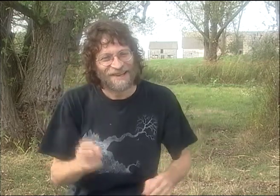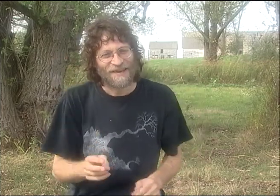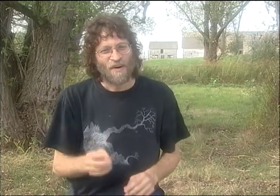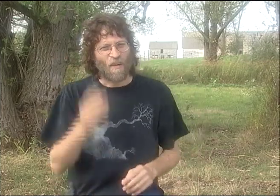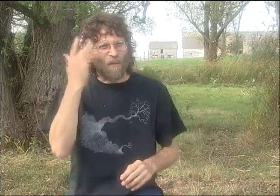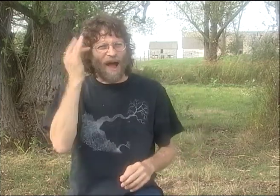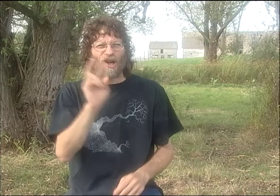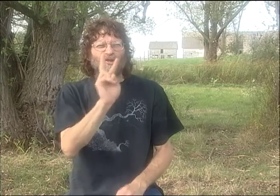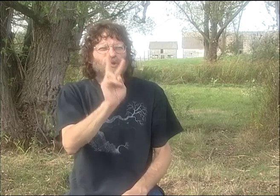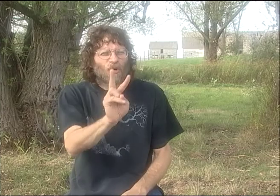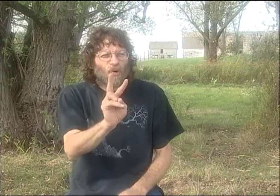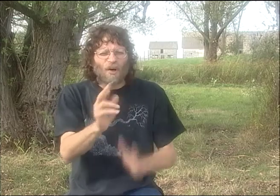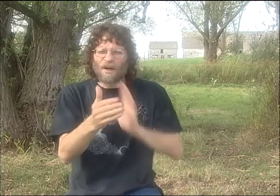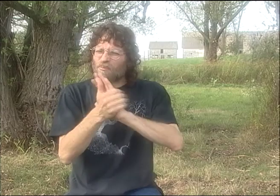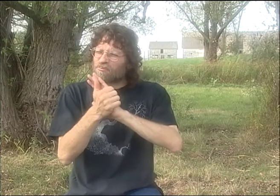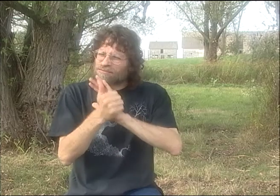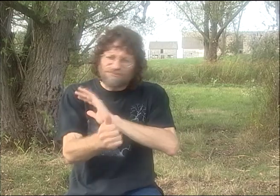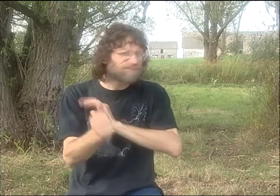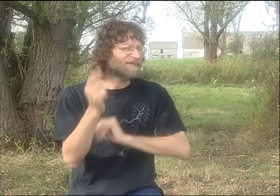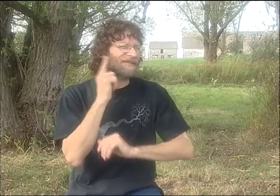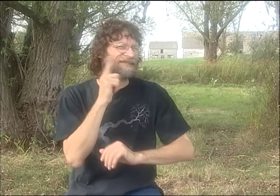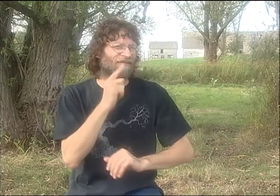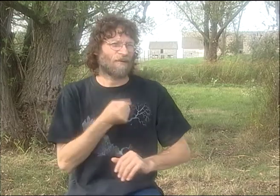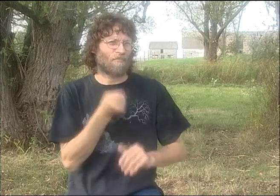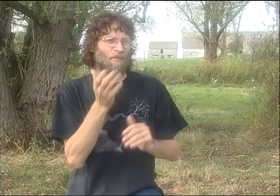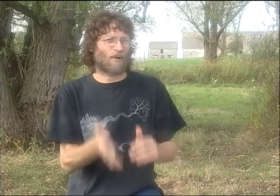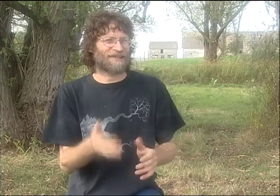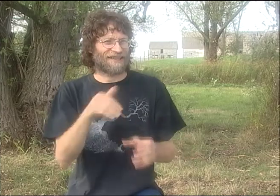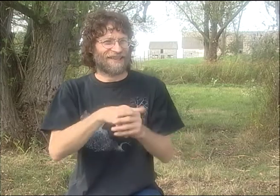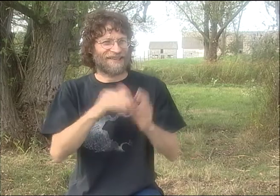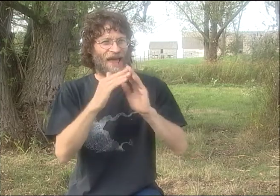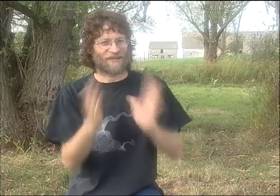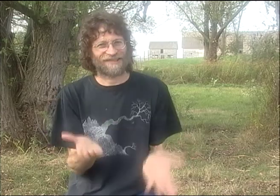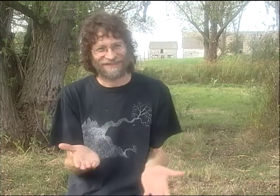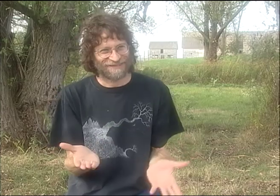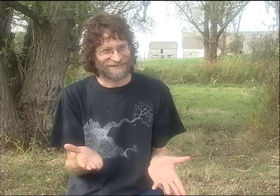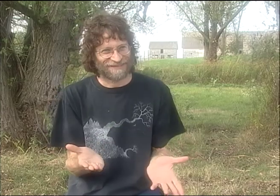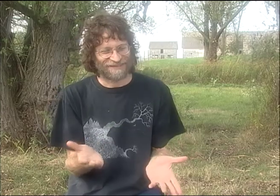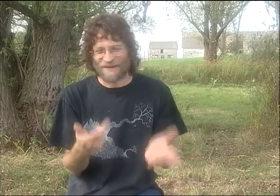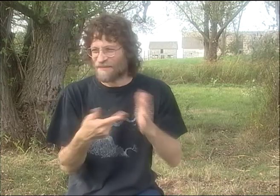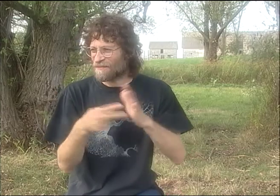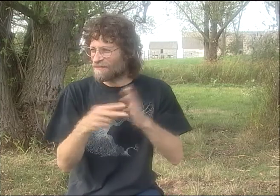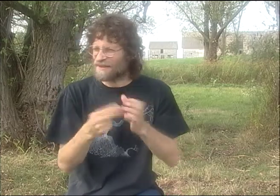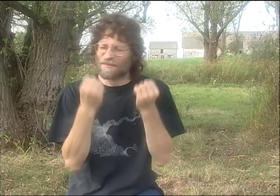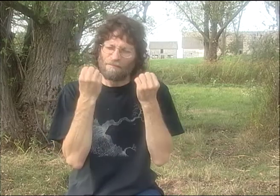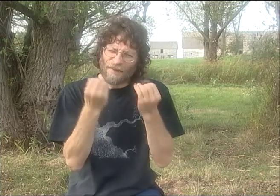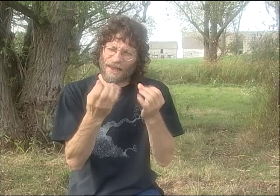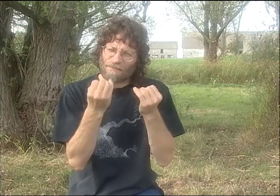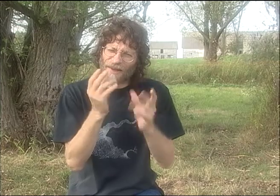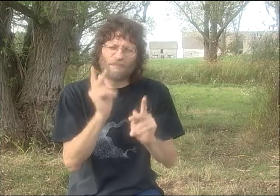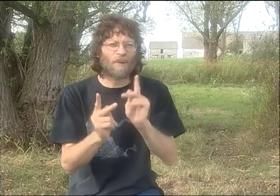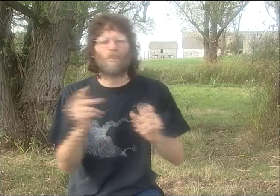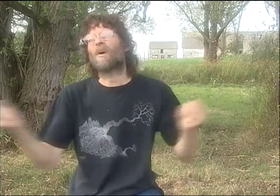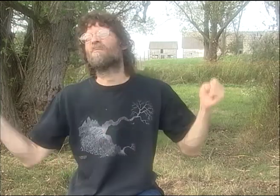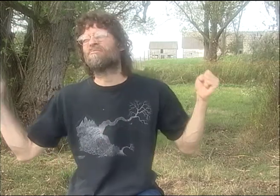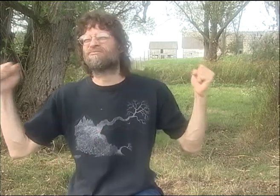AND THIS HOUSE SORT OF BECAME HOT, I GUESS YOU COULD SAY, 'CAUSE YOU HAD THESE TWO AMAZING DEAF POETS LIVING THERE,